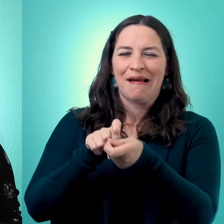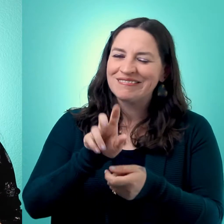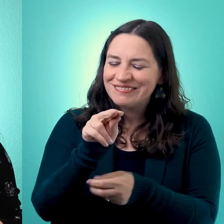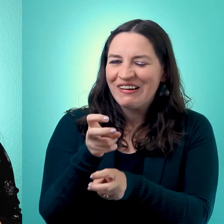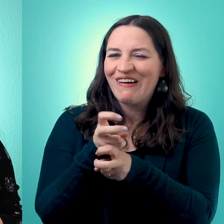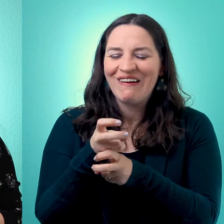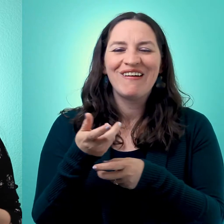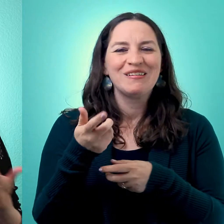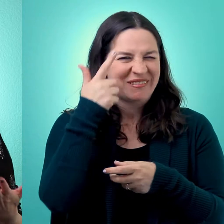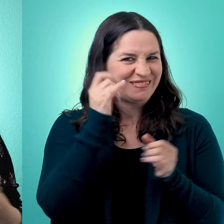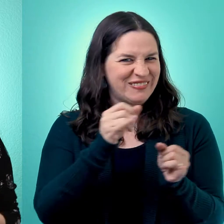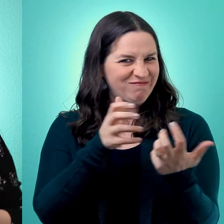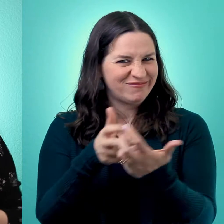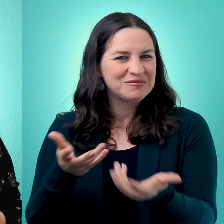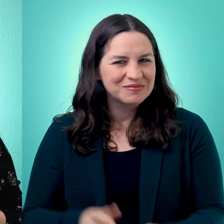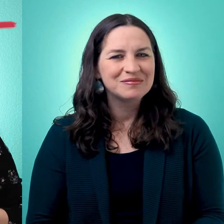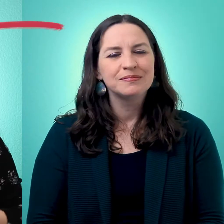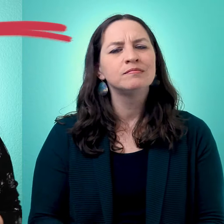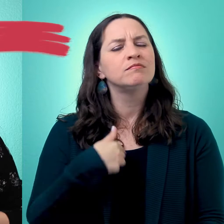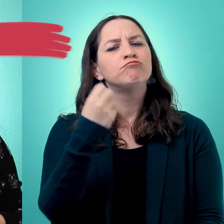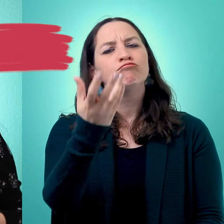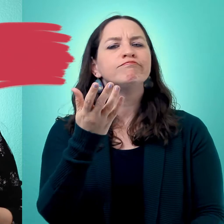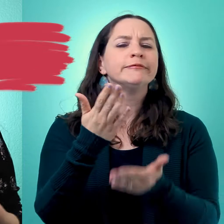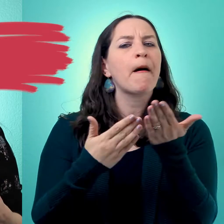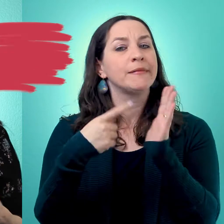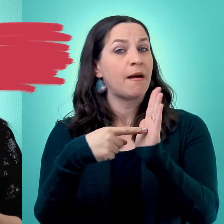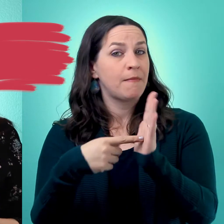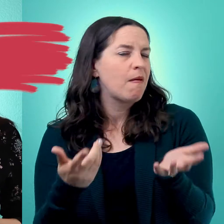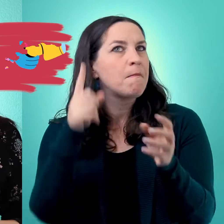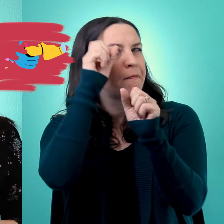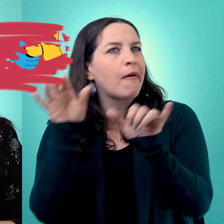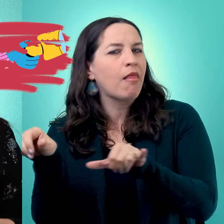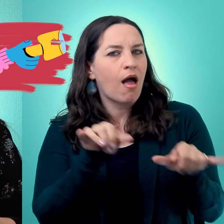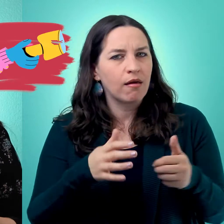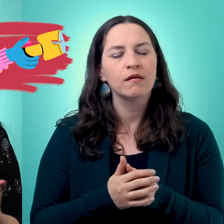is, but there are some analogies that I really like. One analogy is that the therapist is holding a